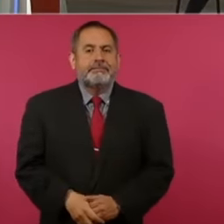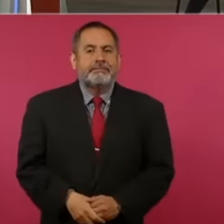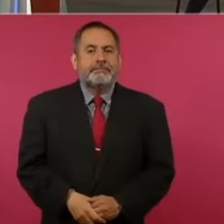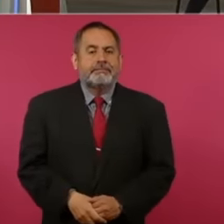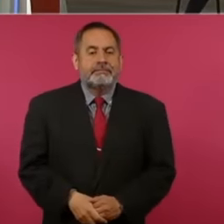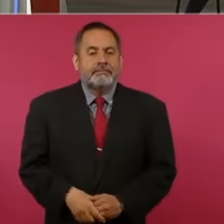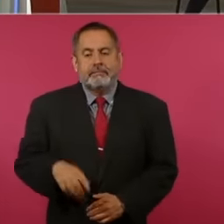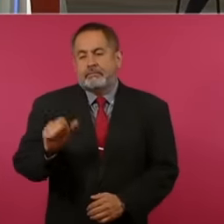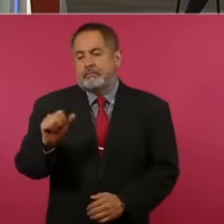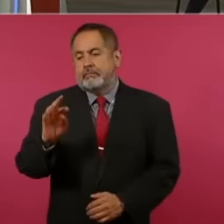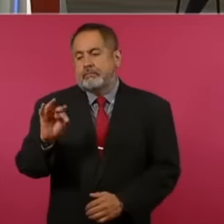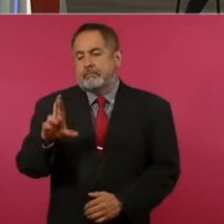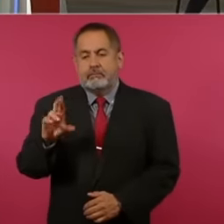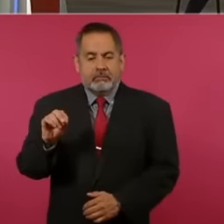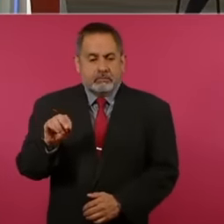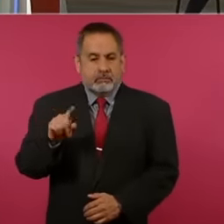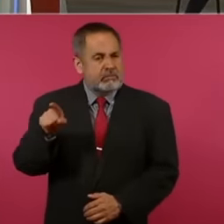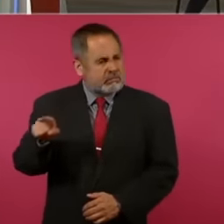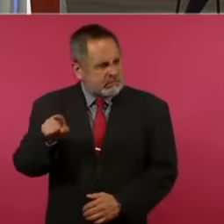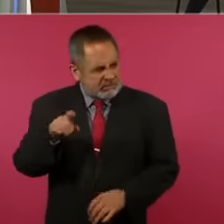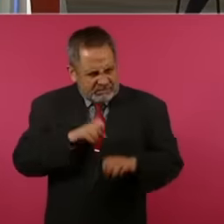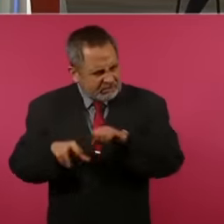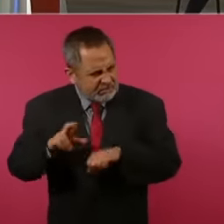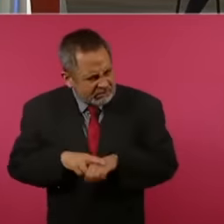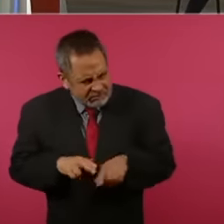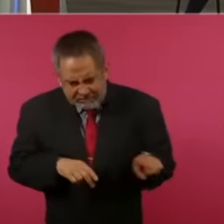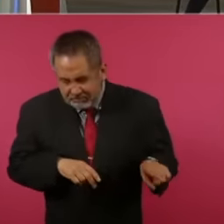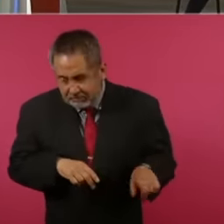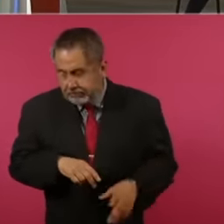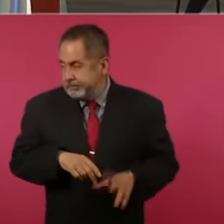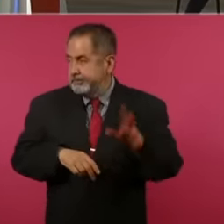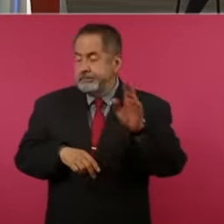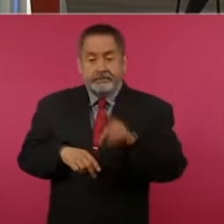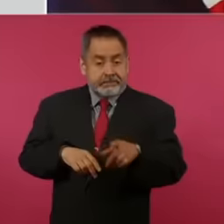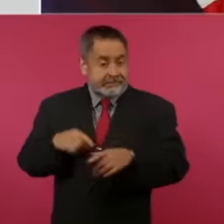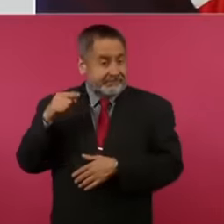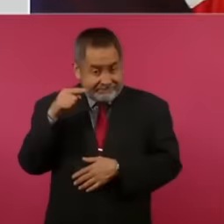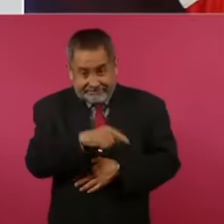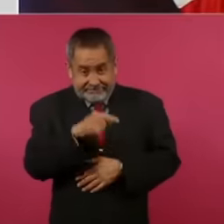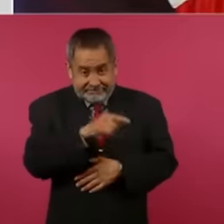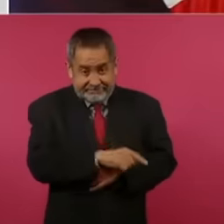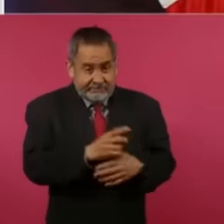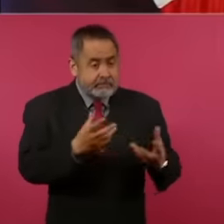Arturo is the ambassador or is he this one who participated in the